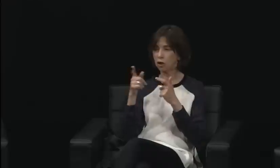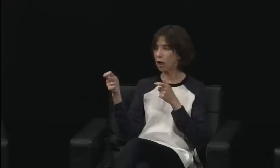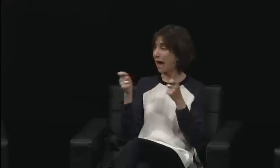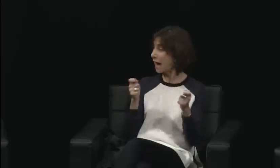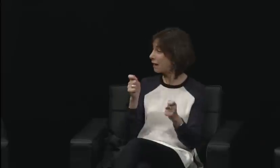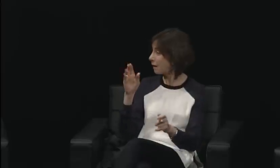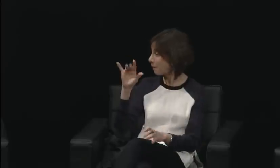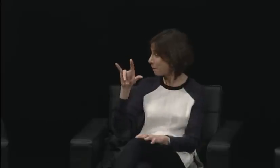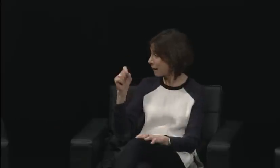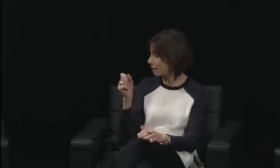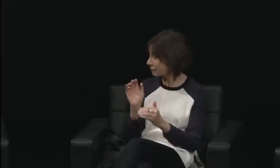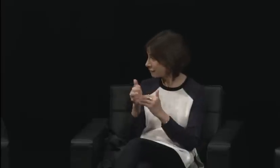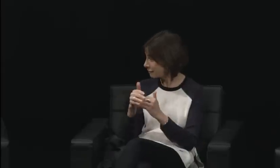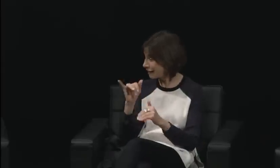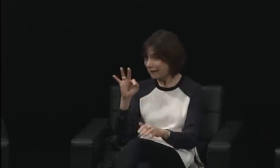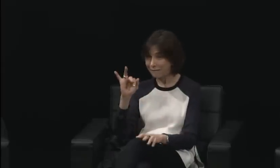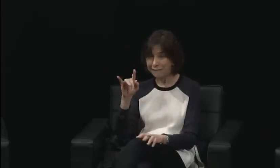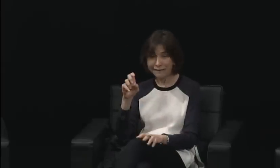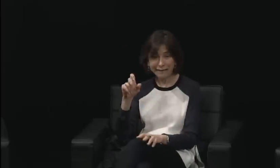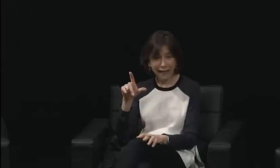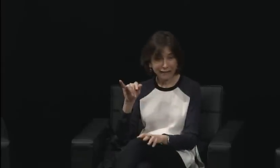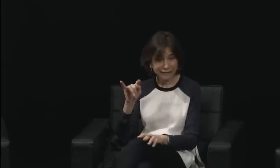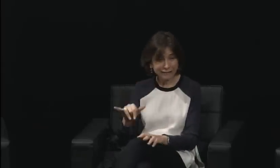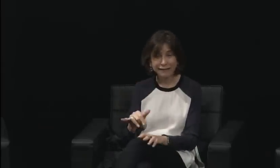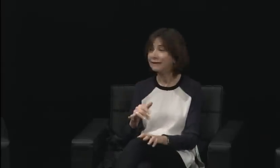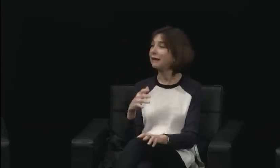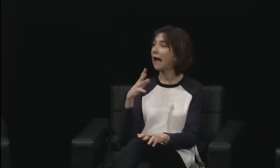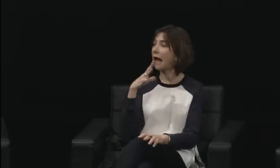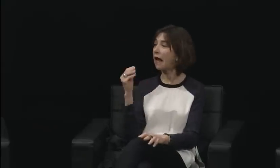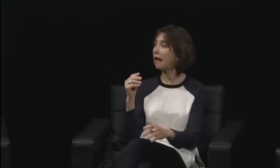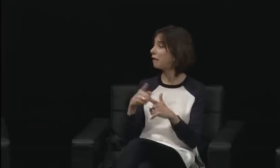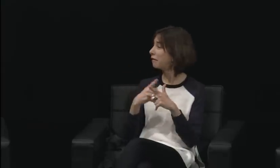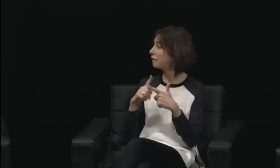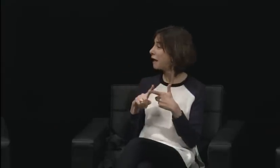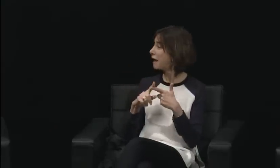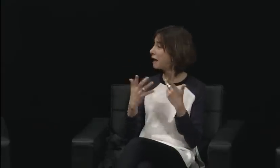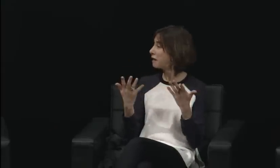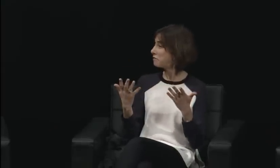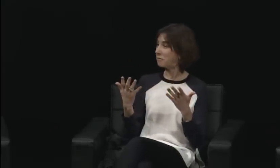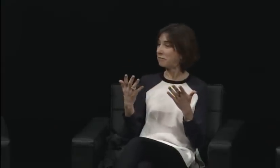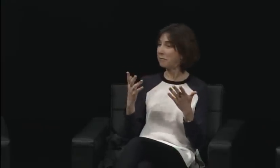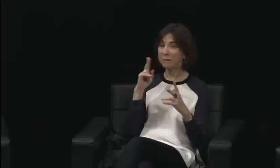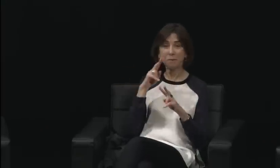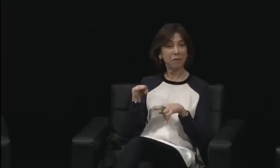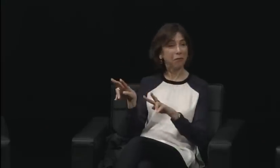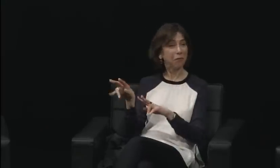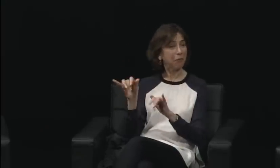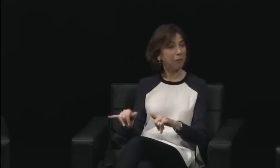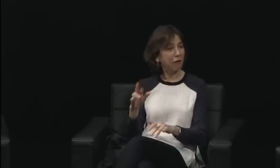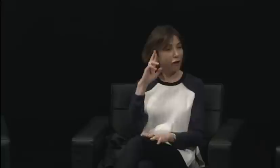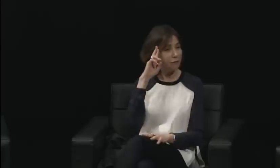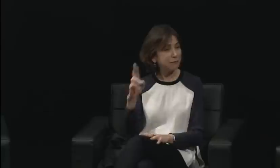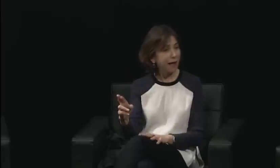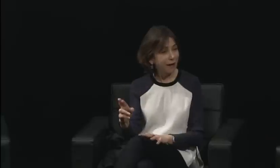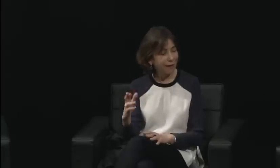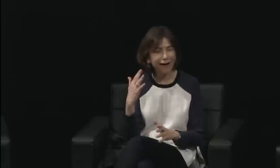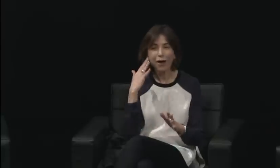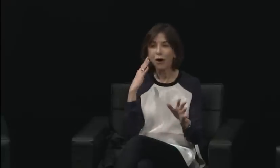That's what was going on in the '80s. I remember the days of -- let's see,